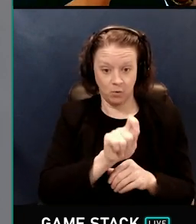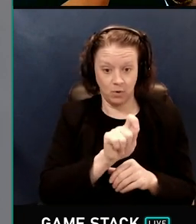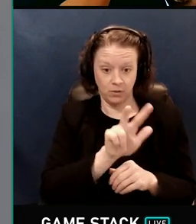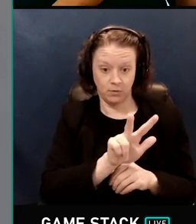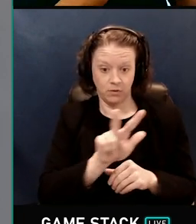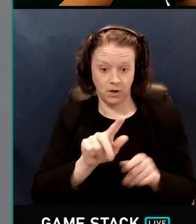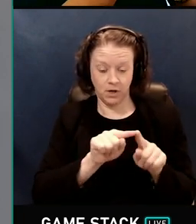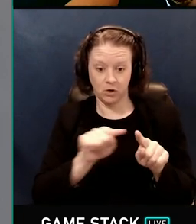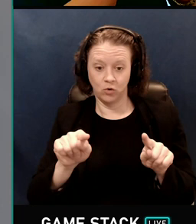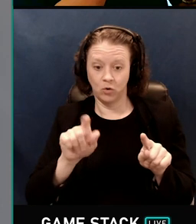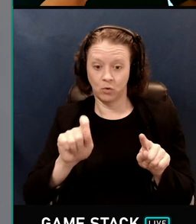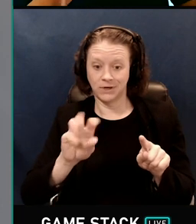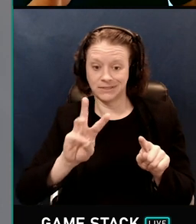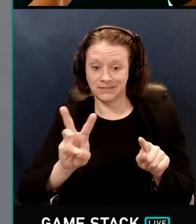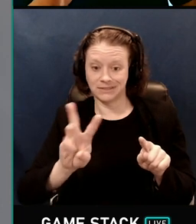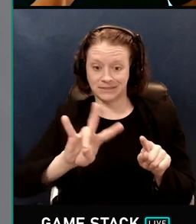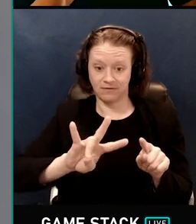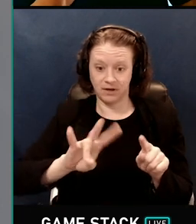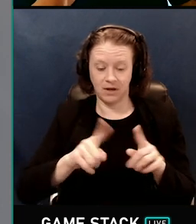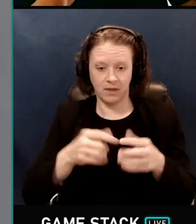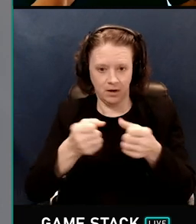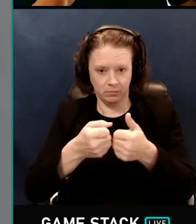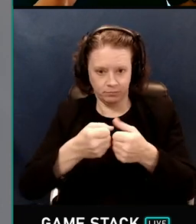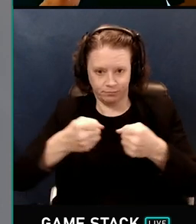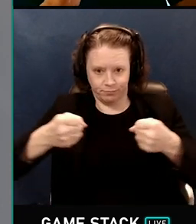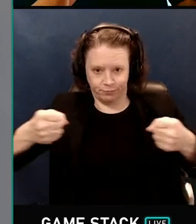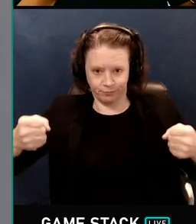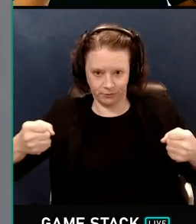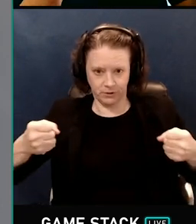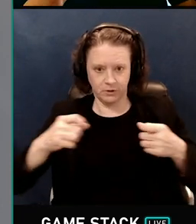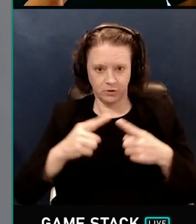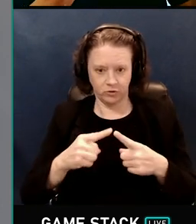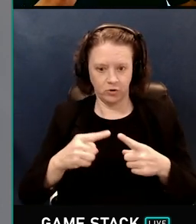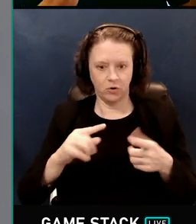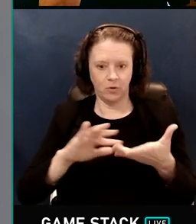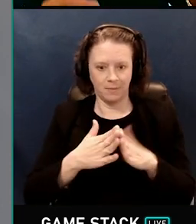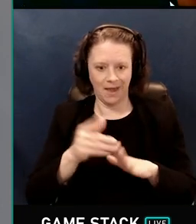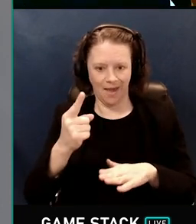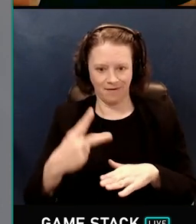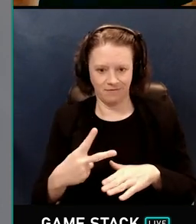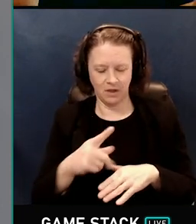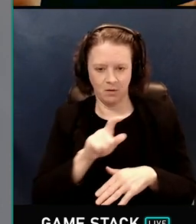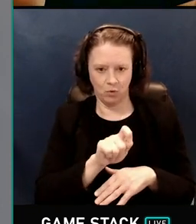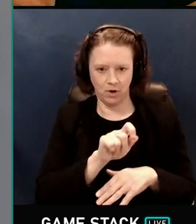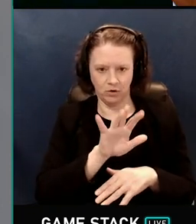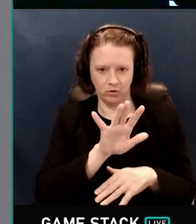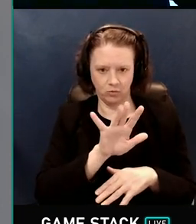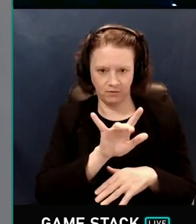So from .33 to .67 and it's stretching that out to occupy a half. So .25 to .75 and